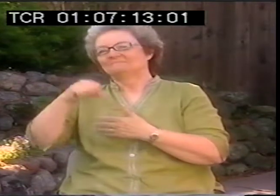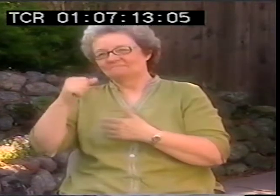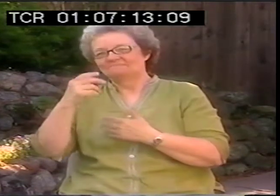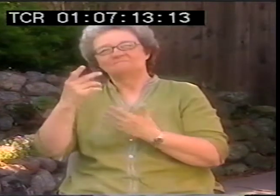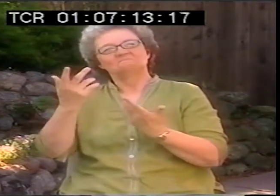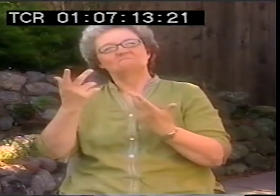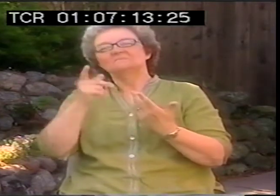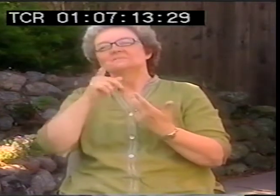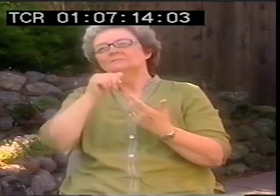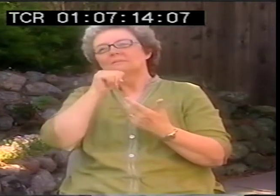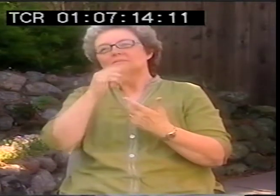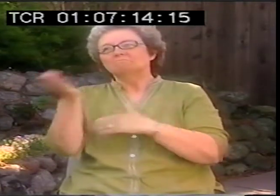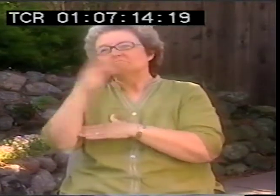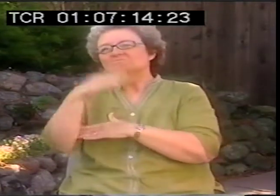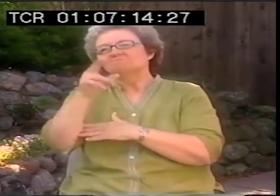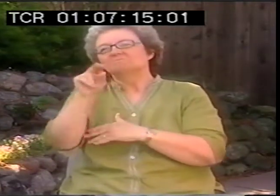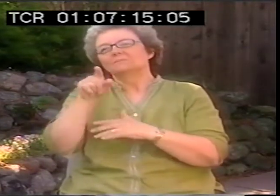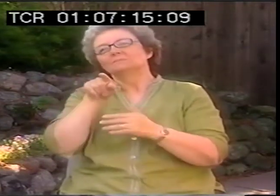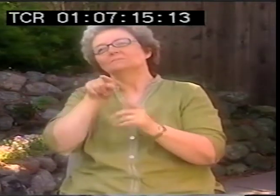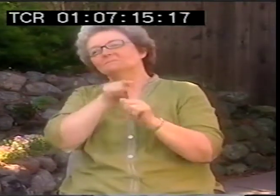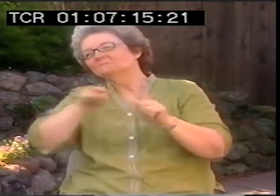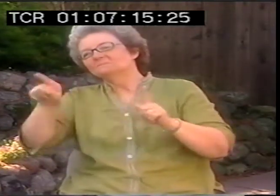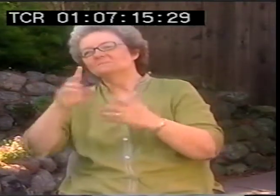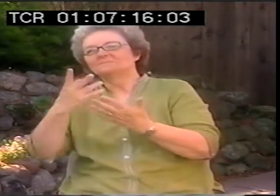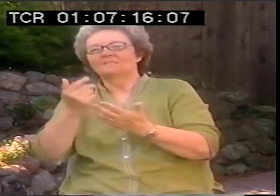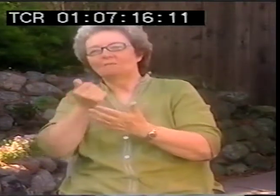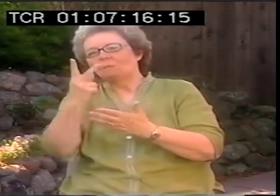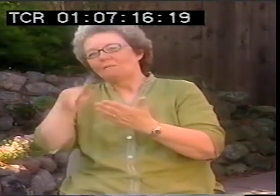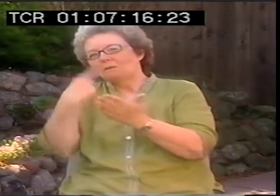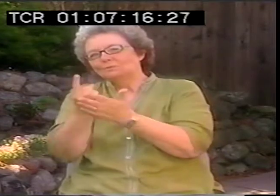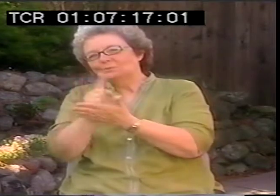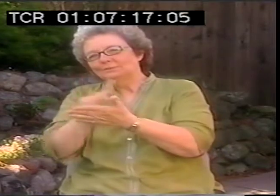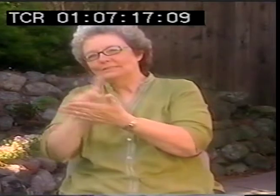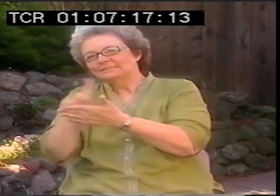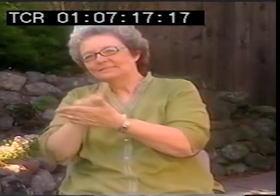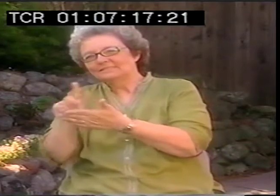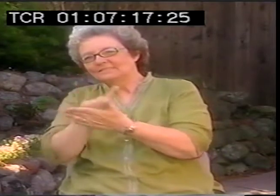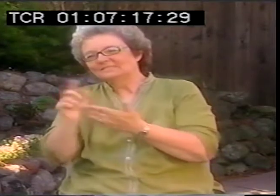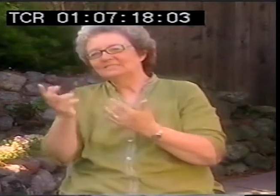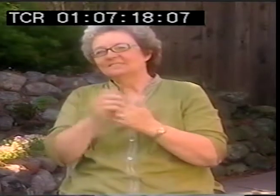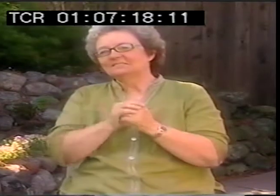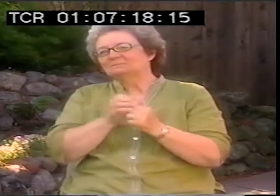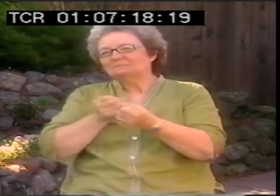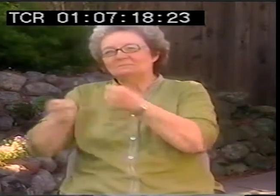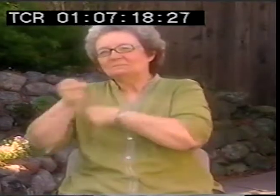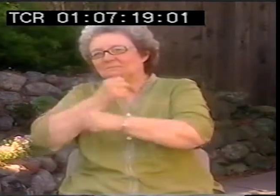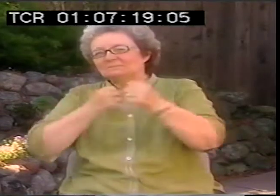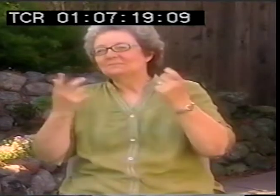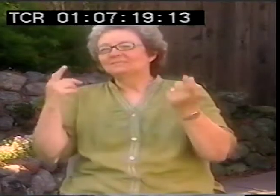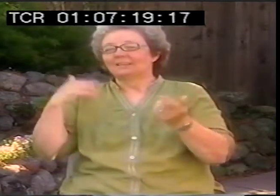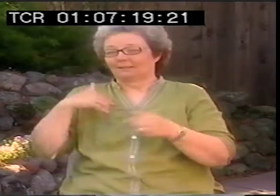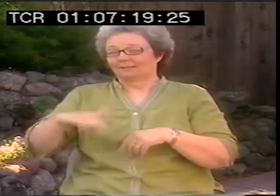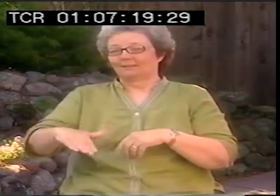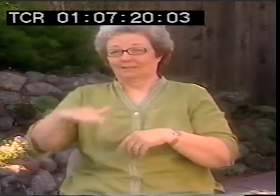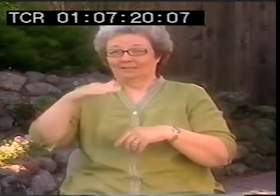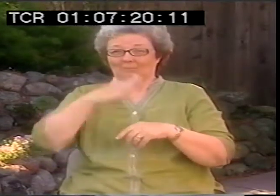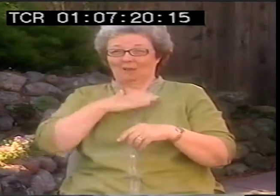as if they were speaking at the same time. I had to go to speech therapy a few times a week. I was pulled out of the classroom.